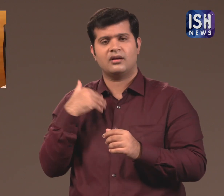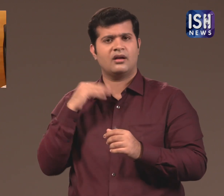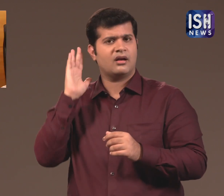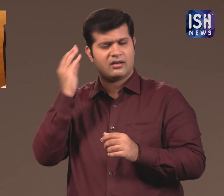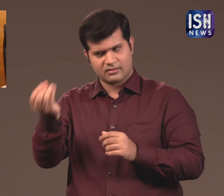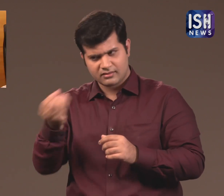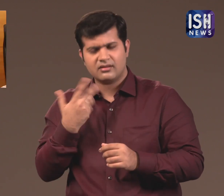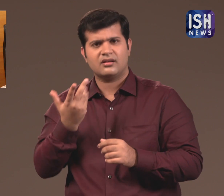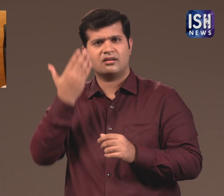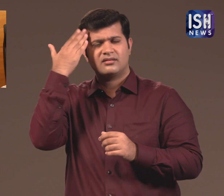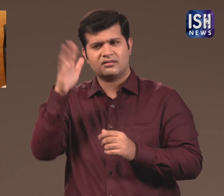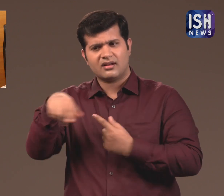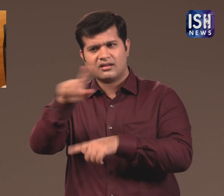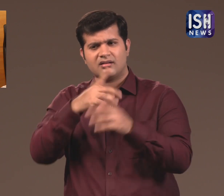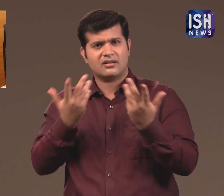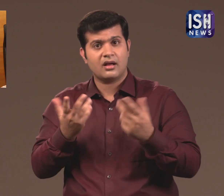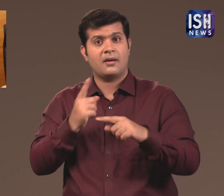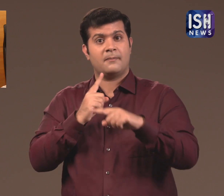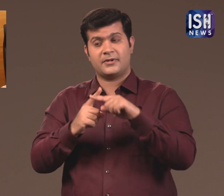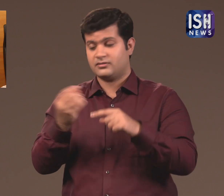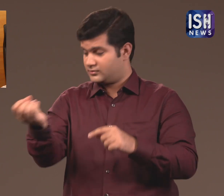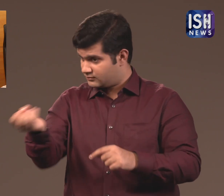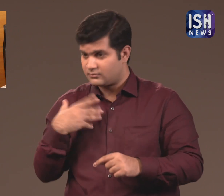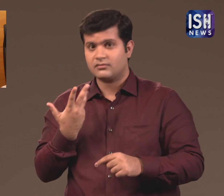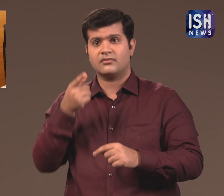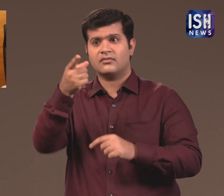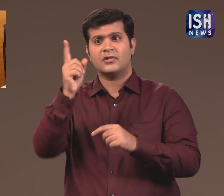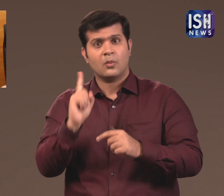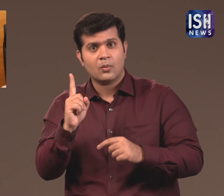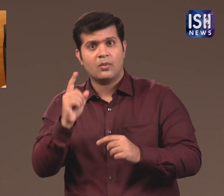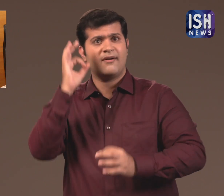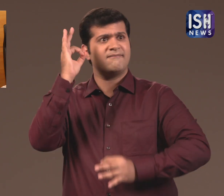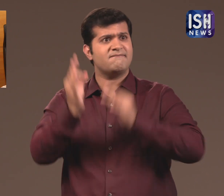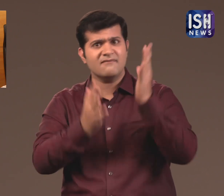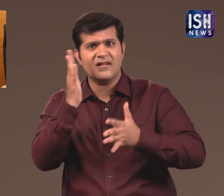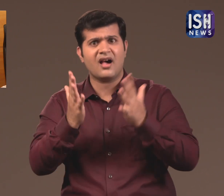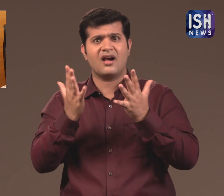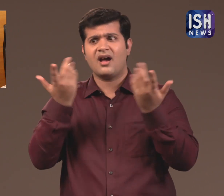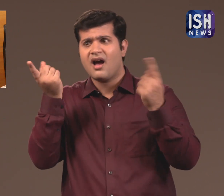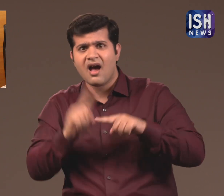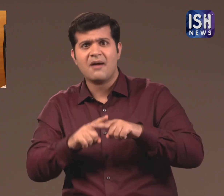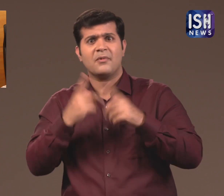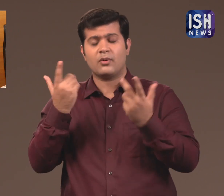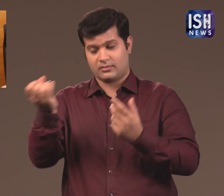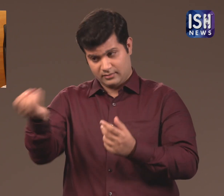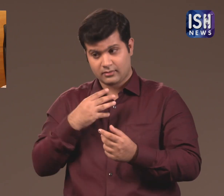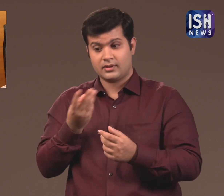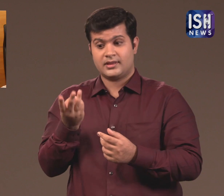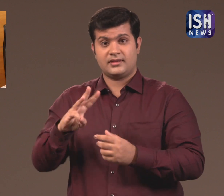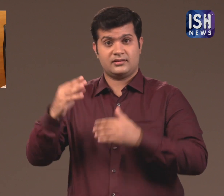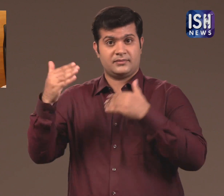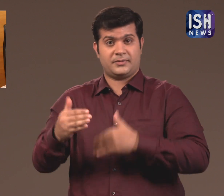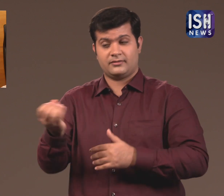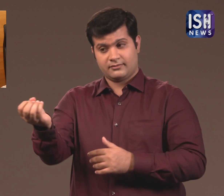for a report regarding the cause of deaths and the cause of fire within three days.